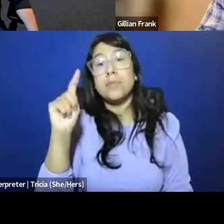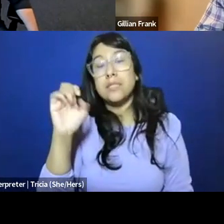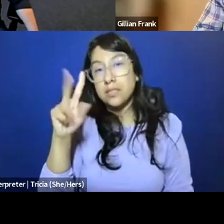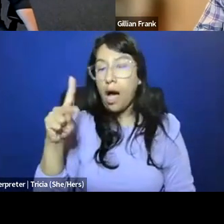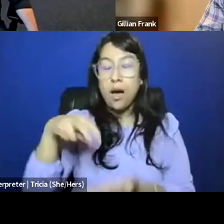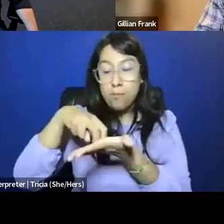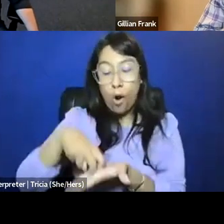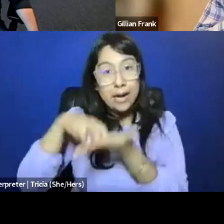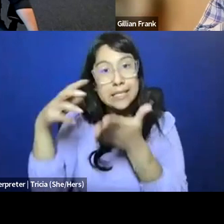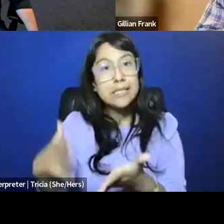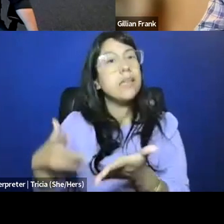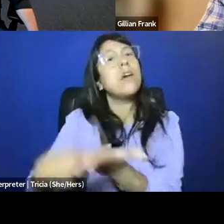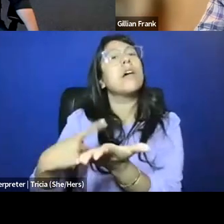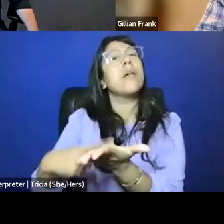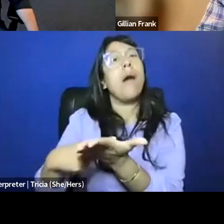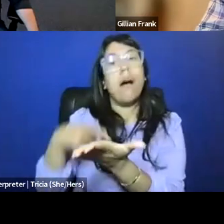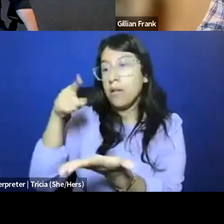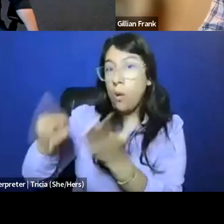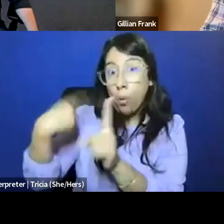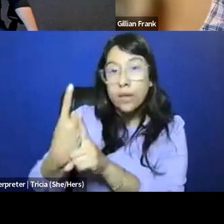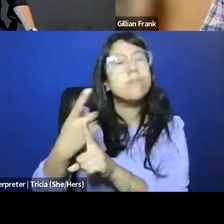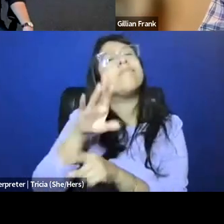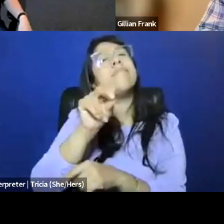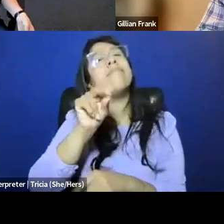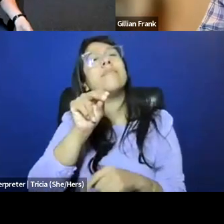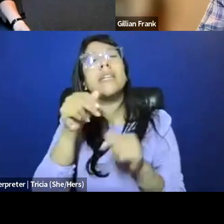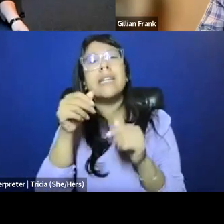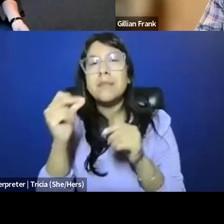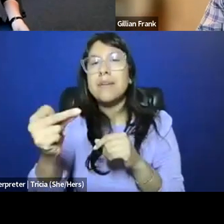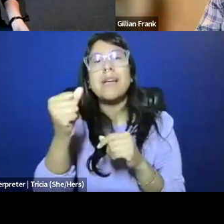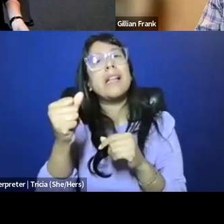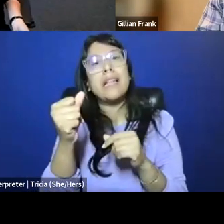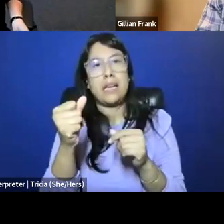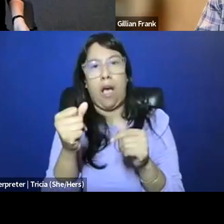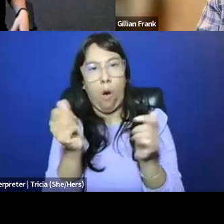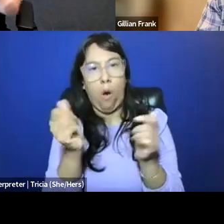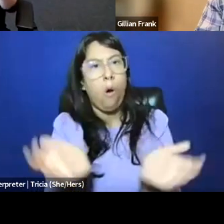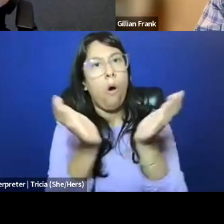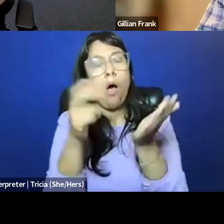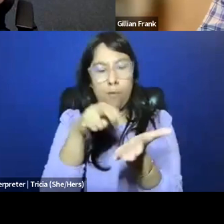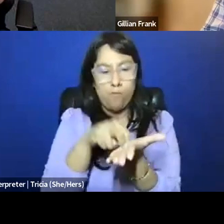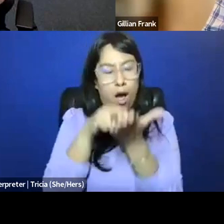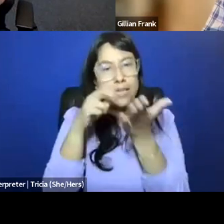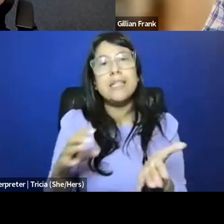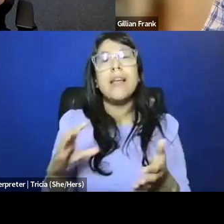didn't exist in a void, that he was deeply contested almost immediately by people from across Protestant denominations